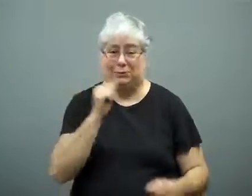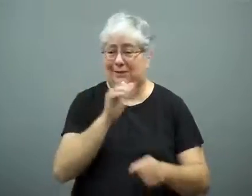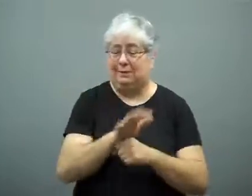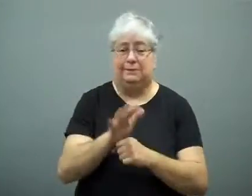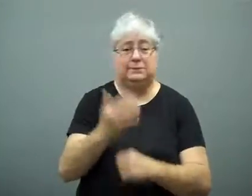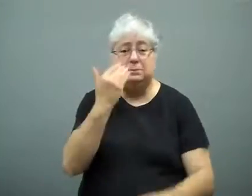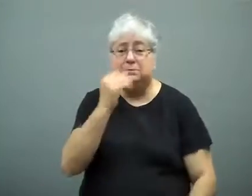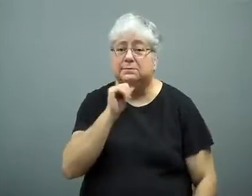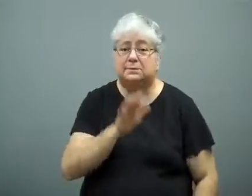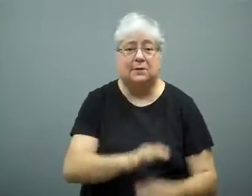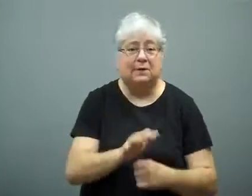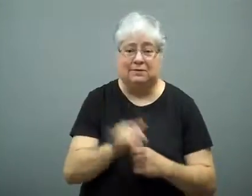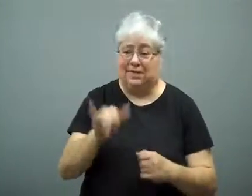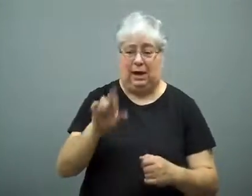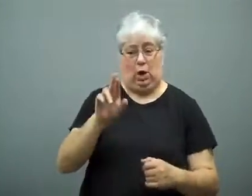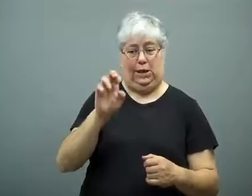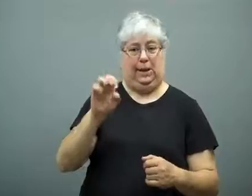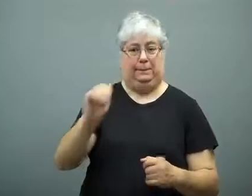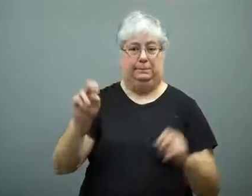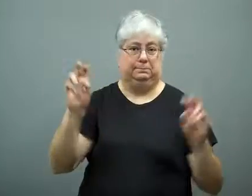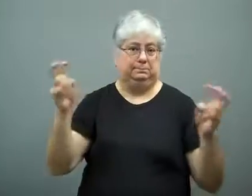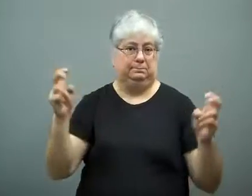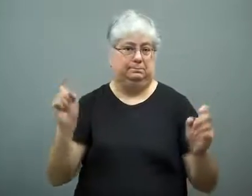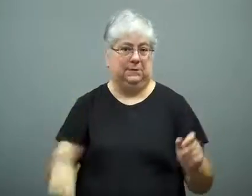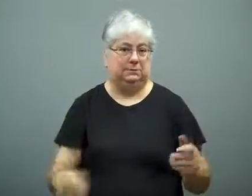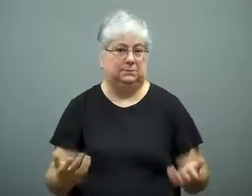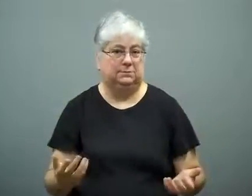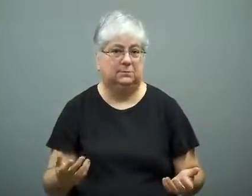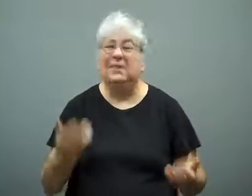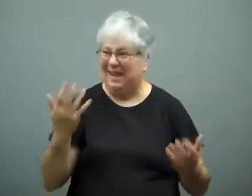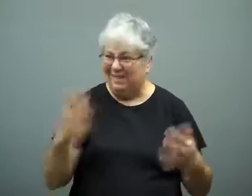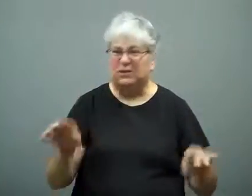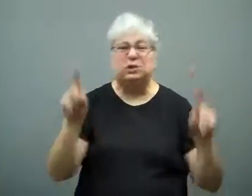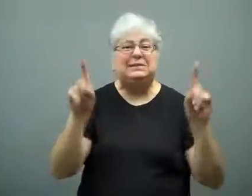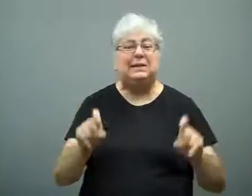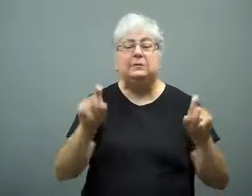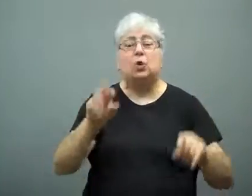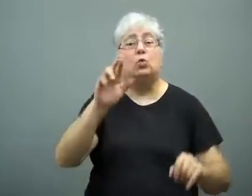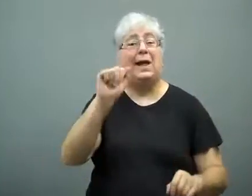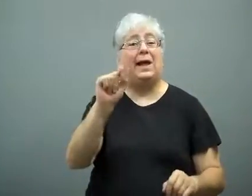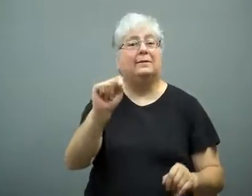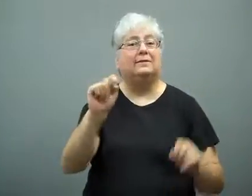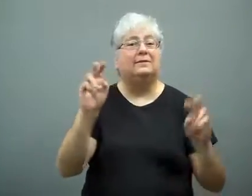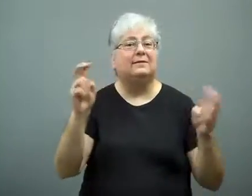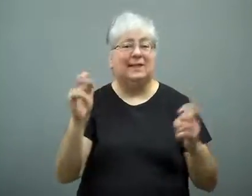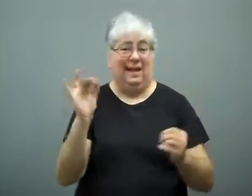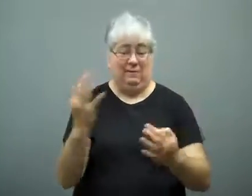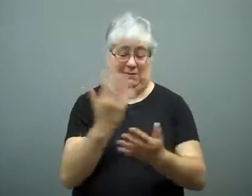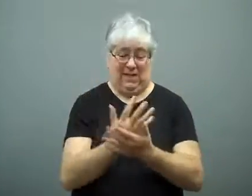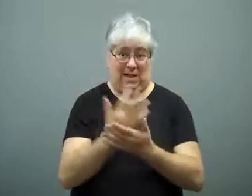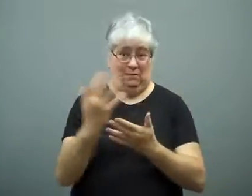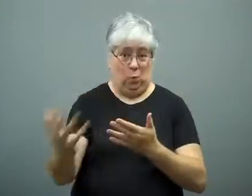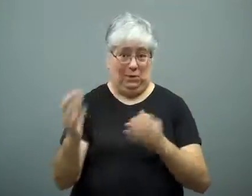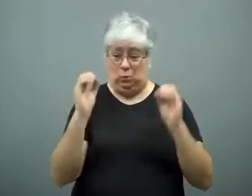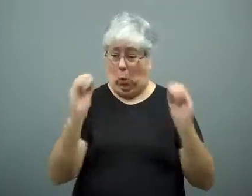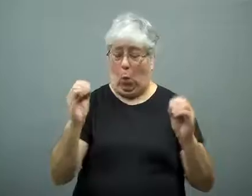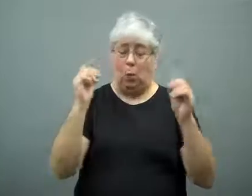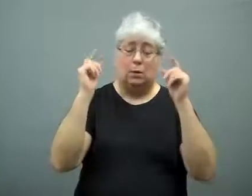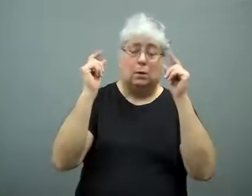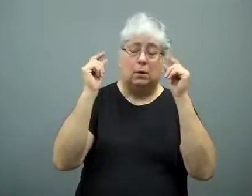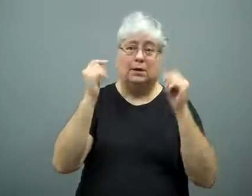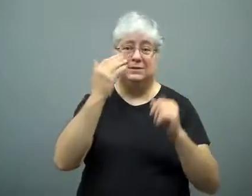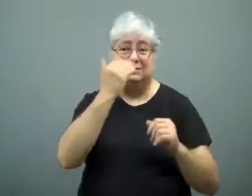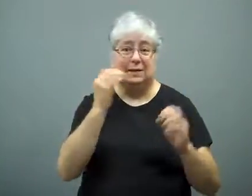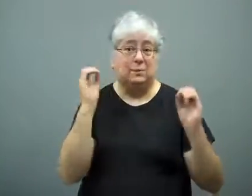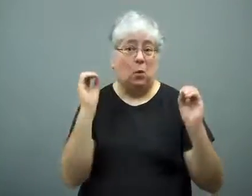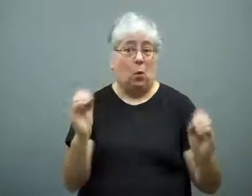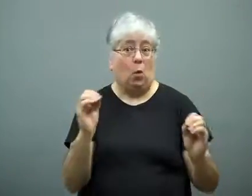He simply didn't have enough REM sleep.